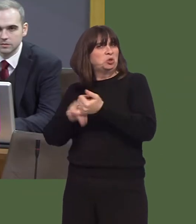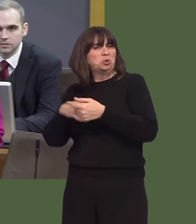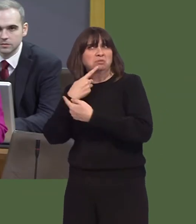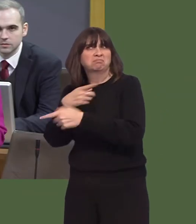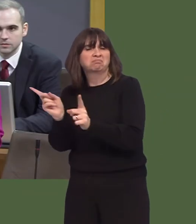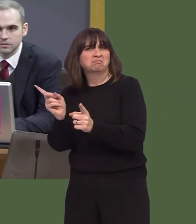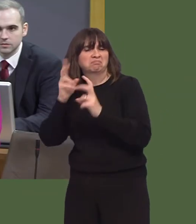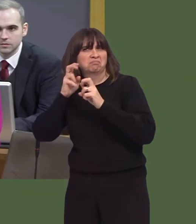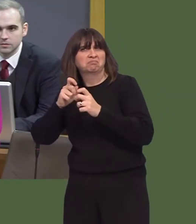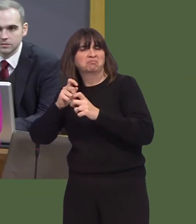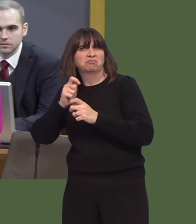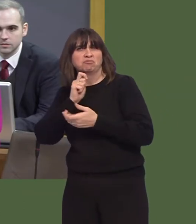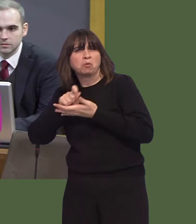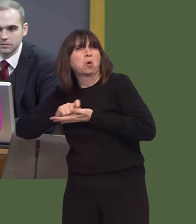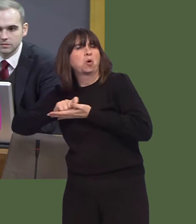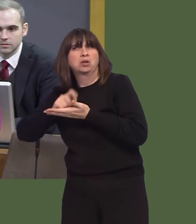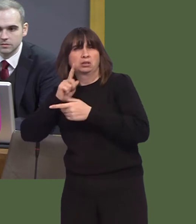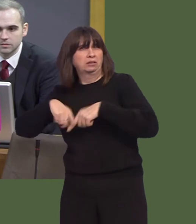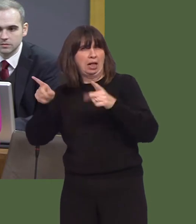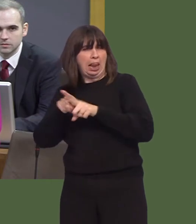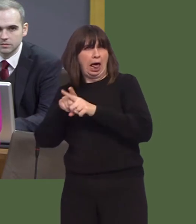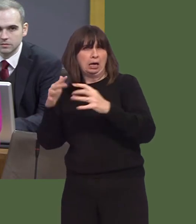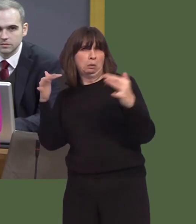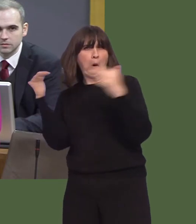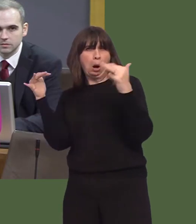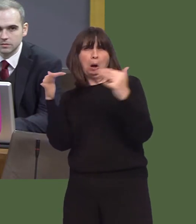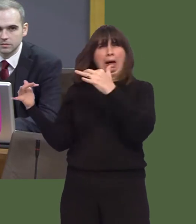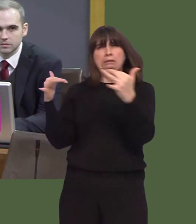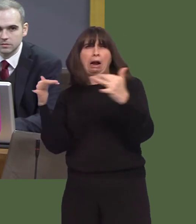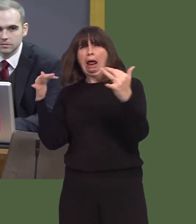media, of hospitals being 'like a battlefield' for NHS staff.